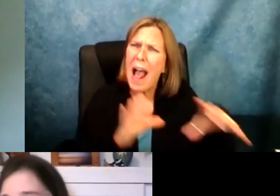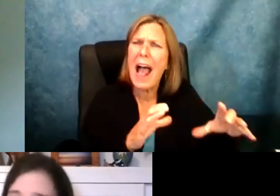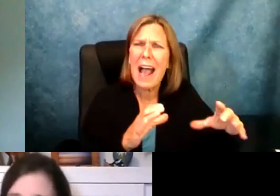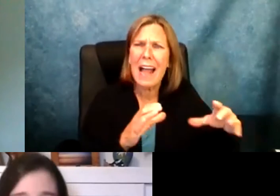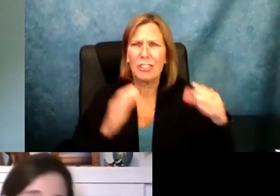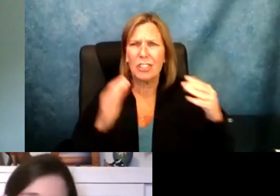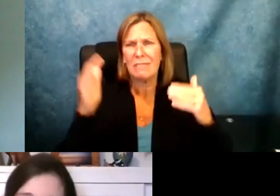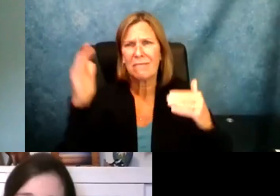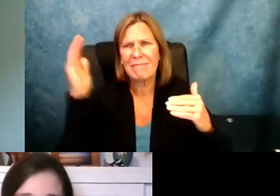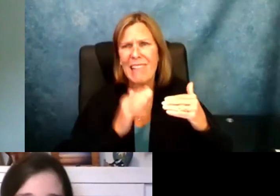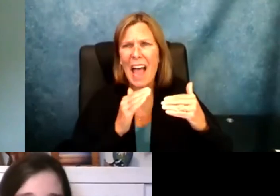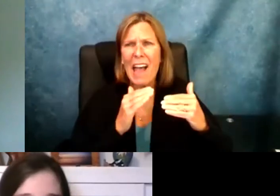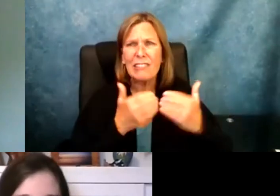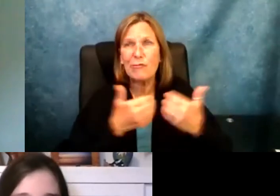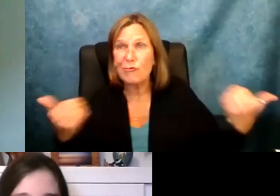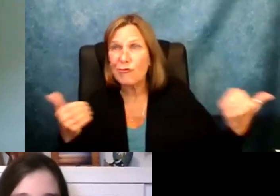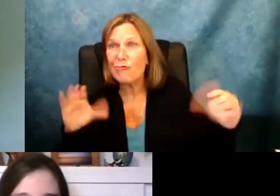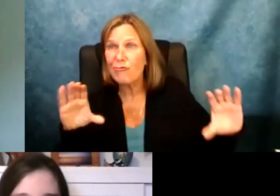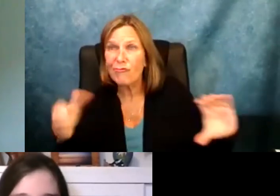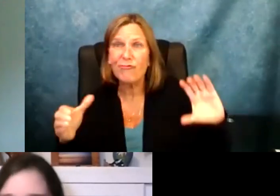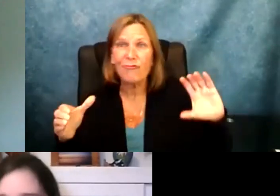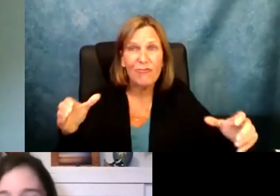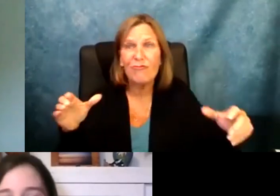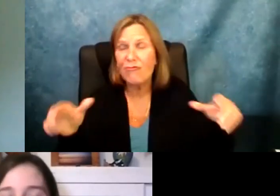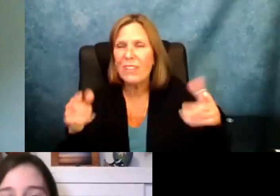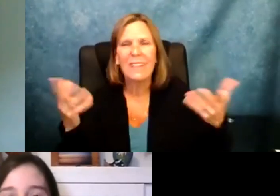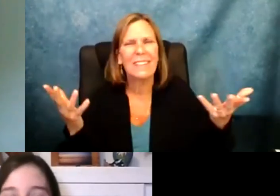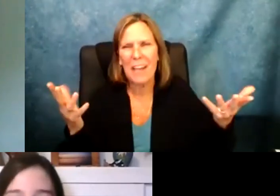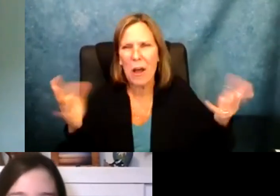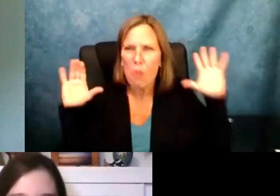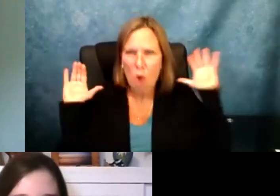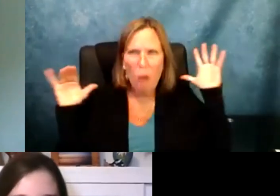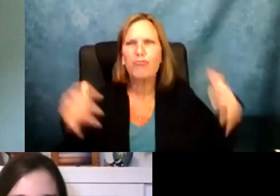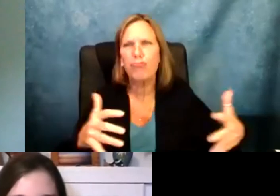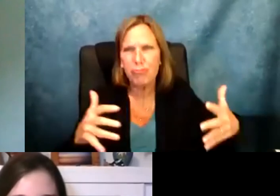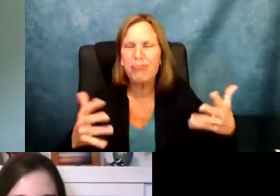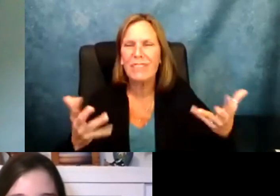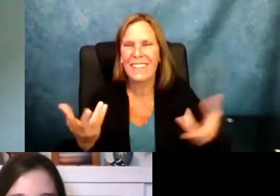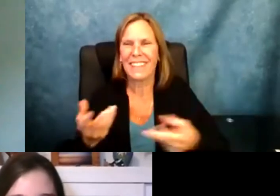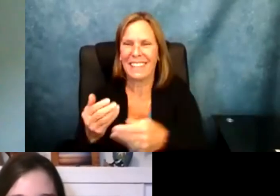for the better, more action, less division and less,